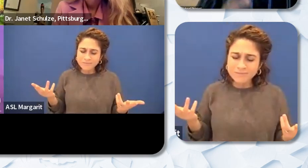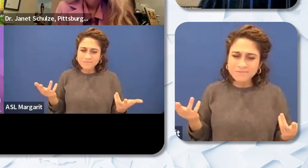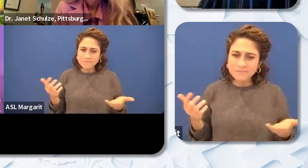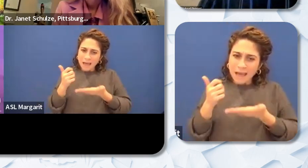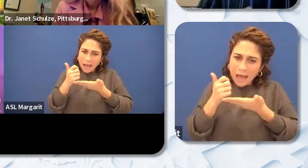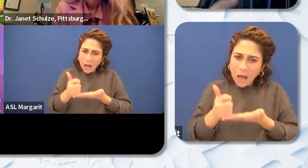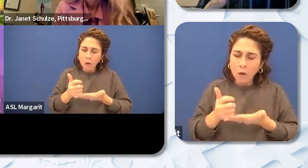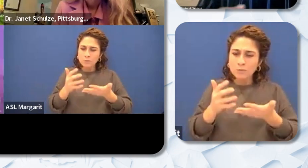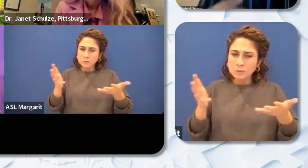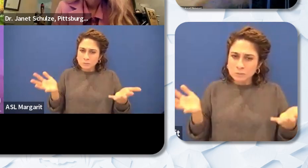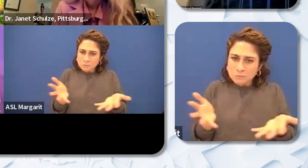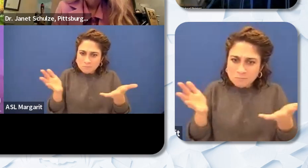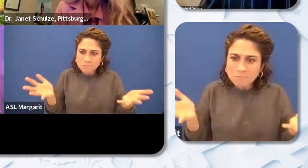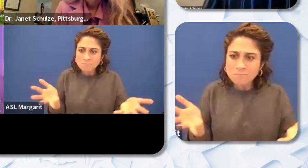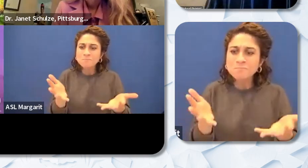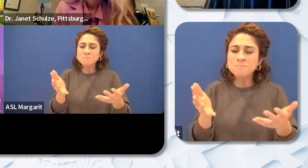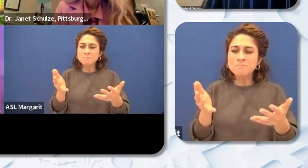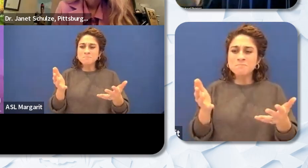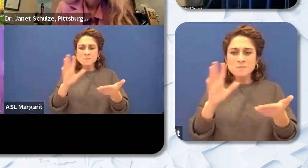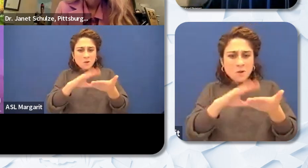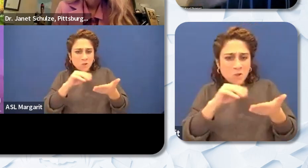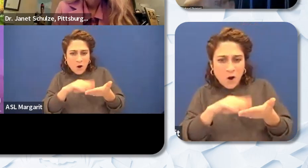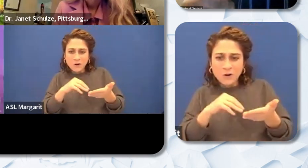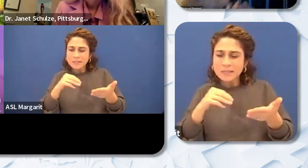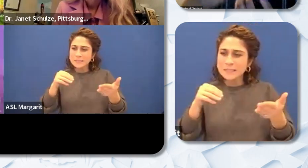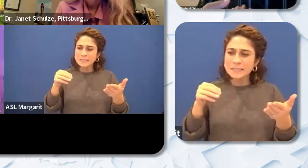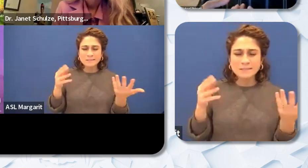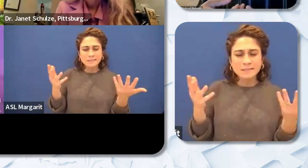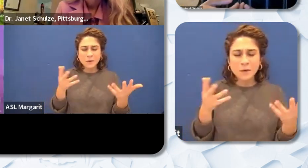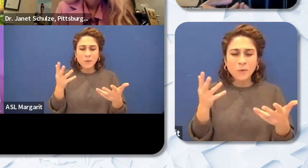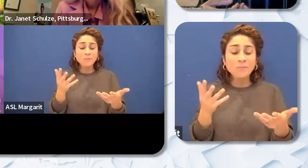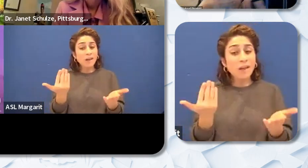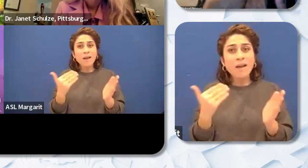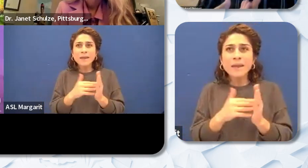unseen and then it goes back to what Mrs. Ajayi was saying about how you're there and you're